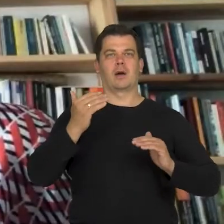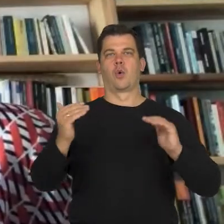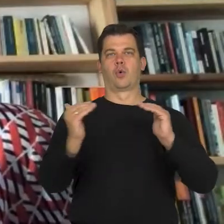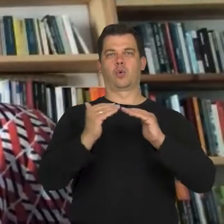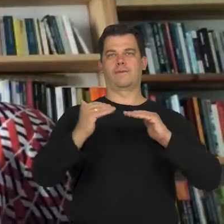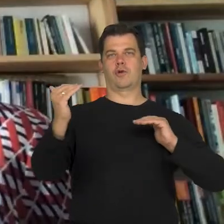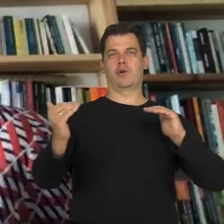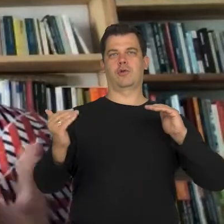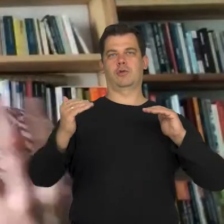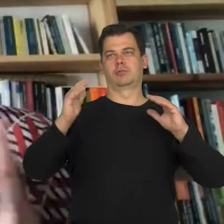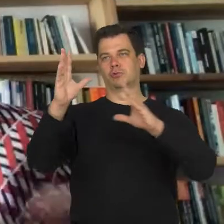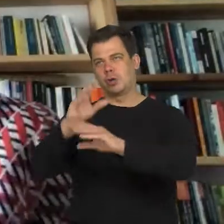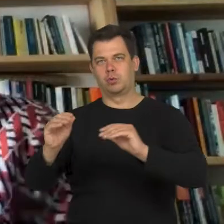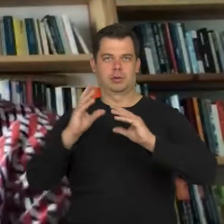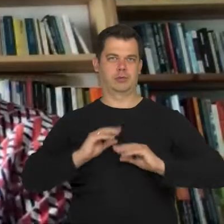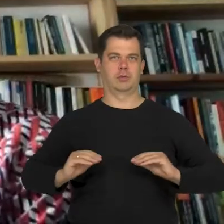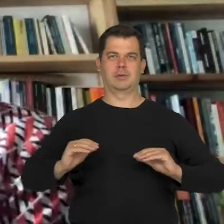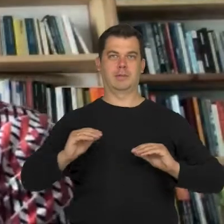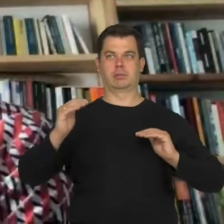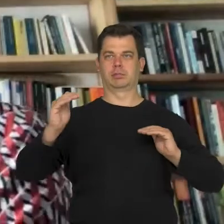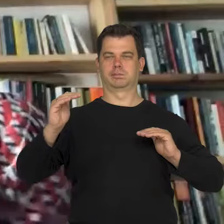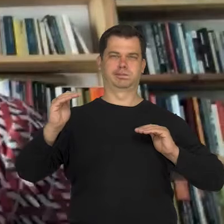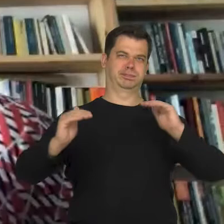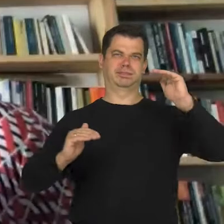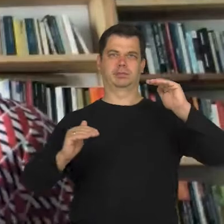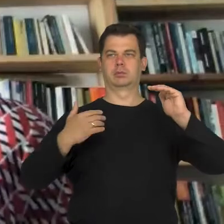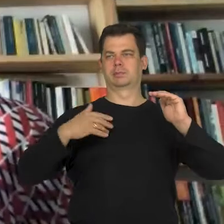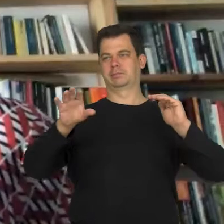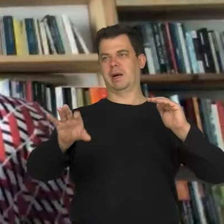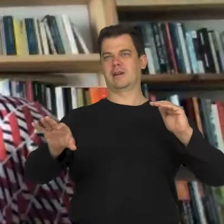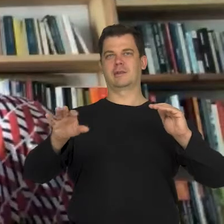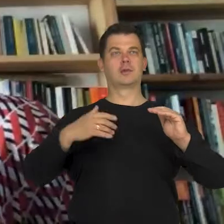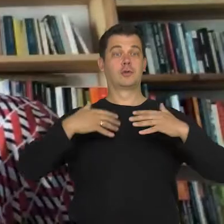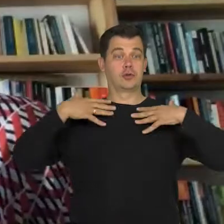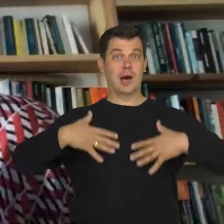In that case, we can say that body reacts faster than mind.